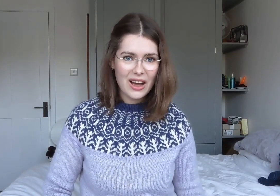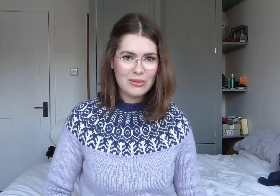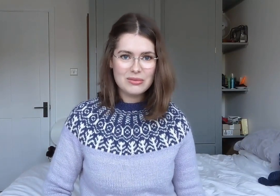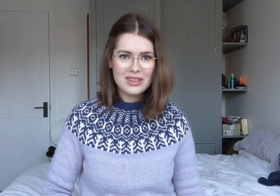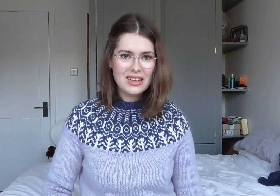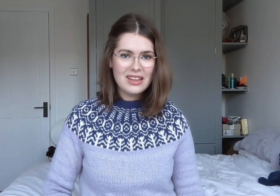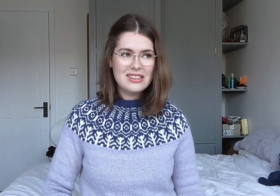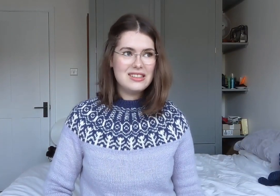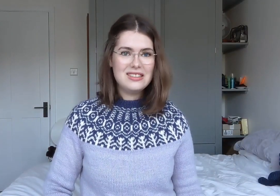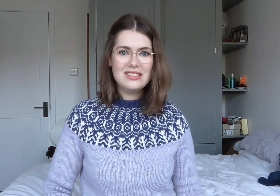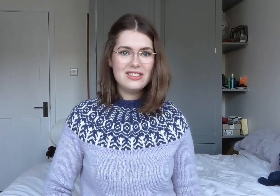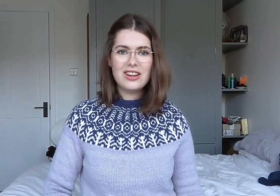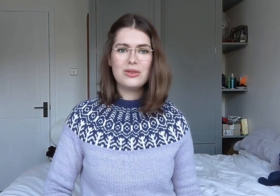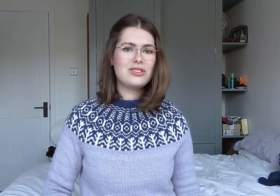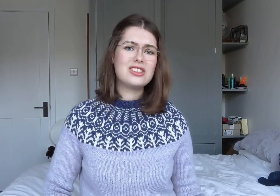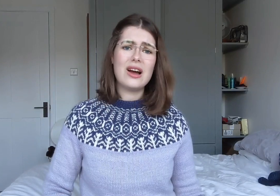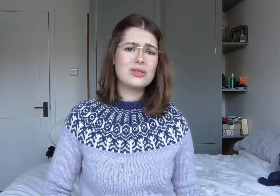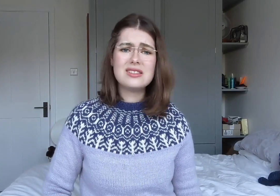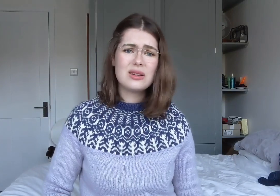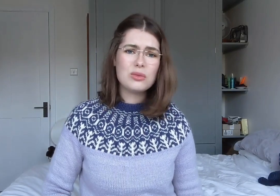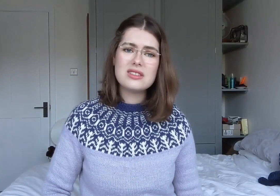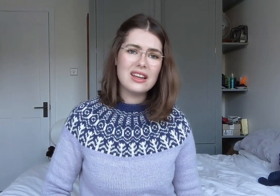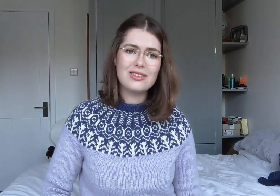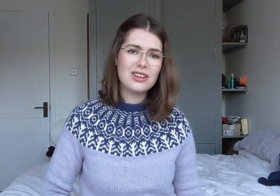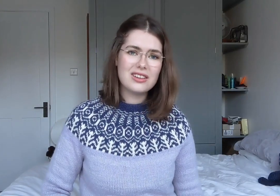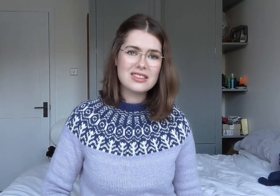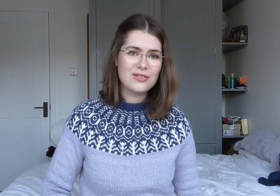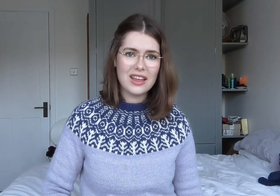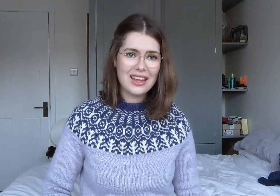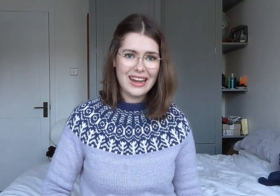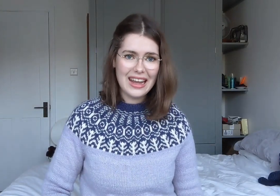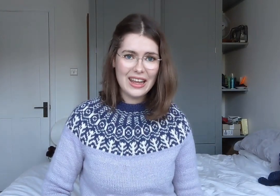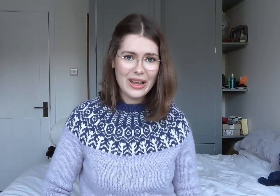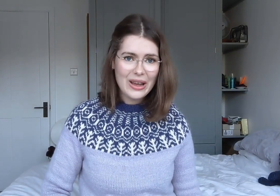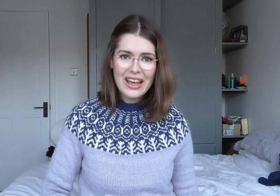Don't shout in someone's ear and ask if they can hear you.